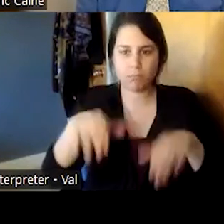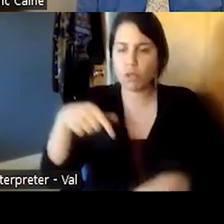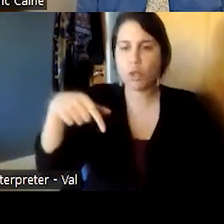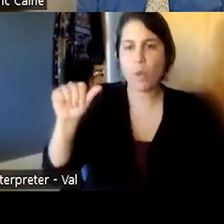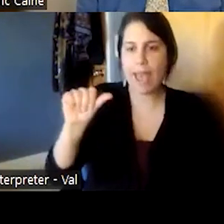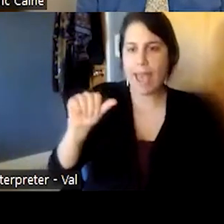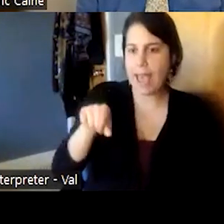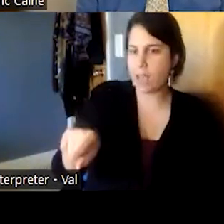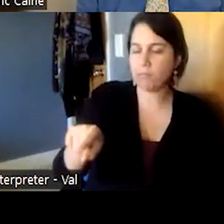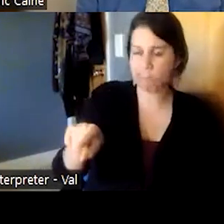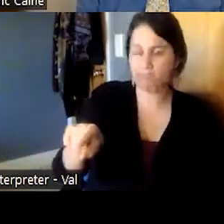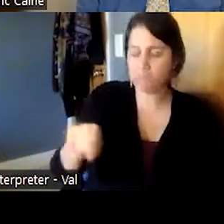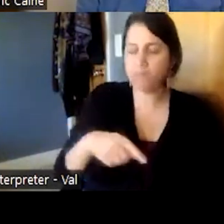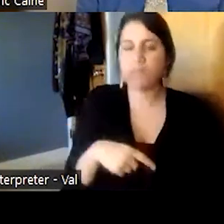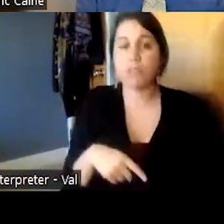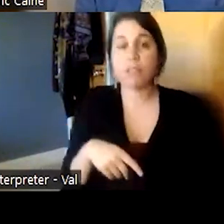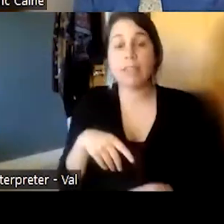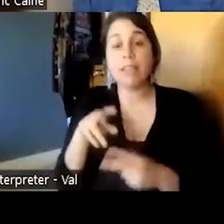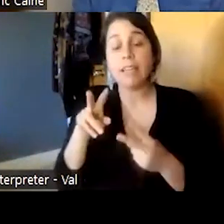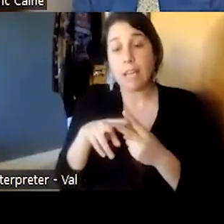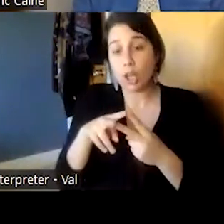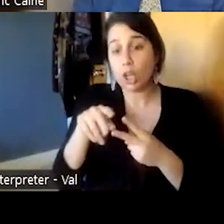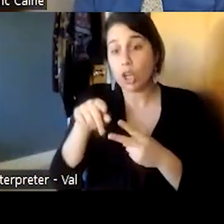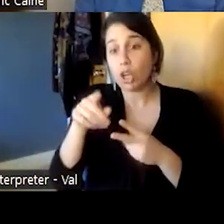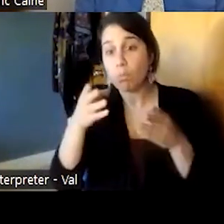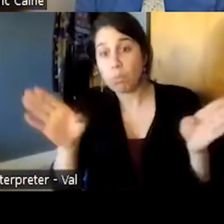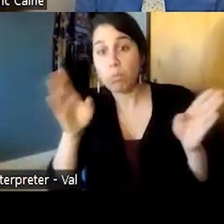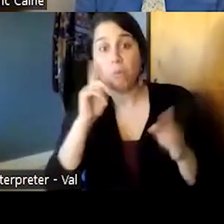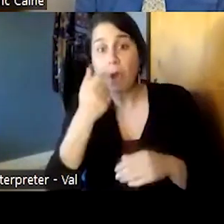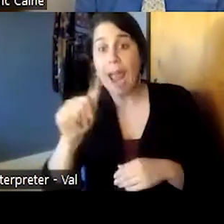here and you can either address them to the group generally or to individuals we're going